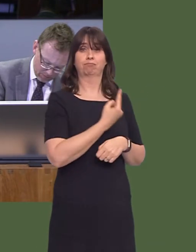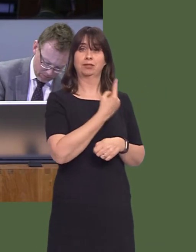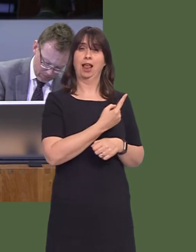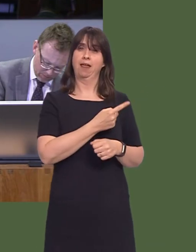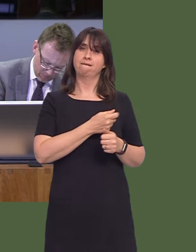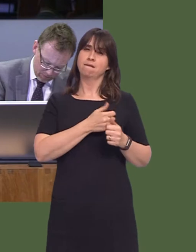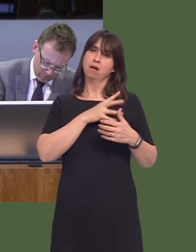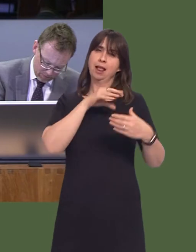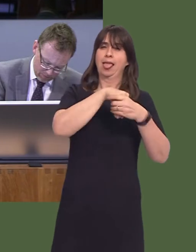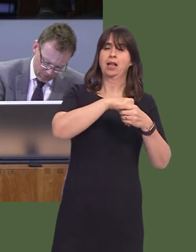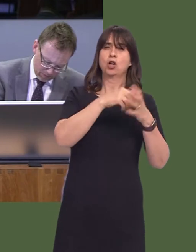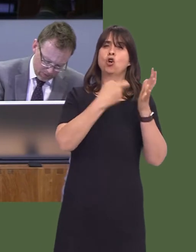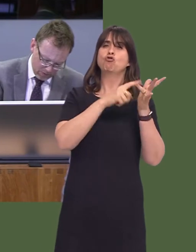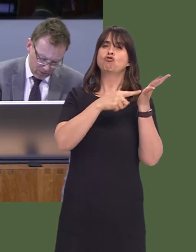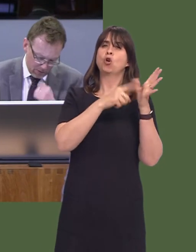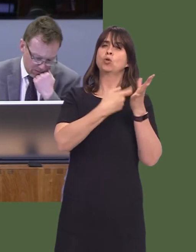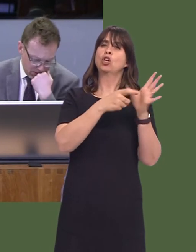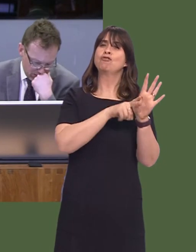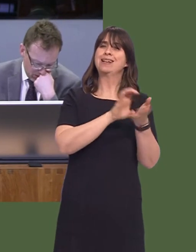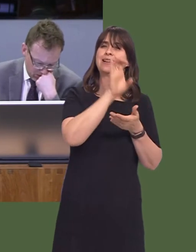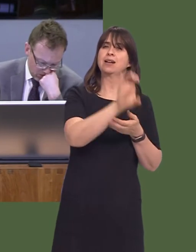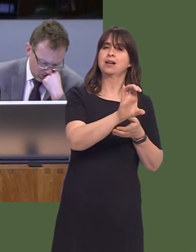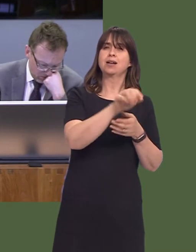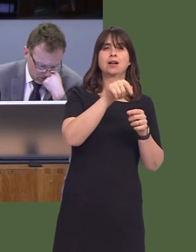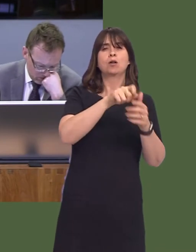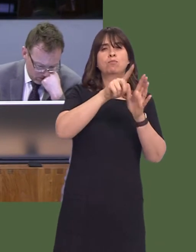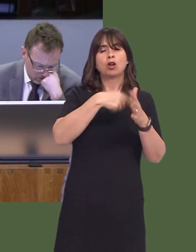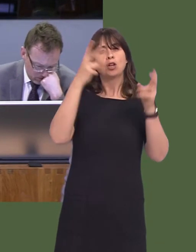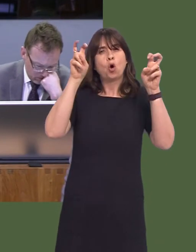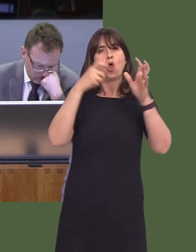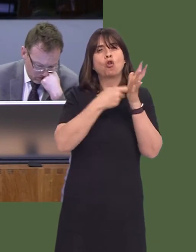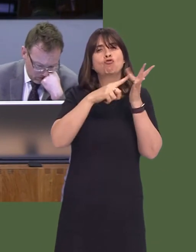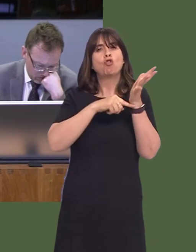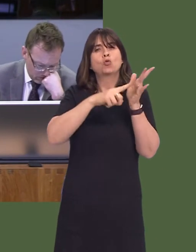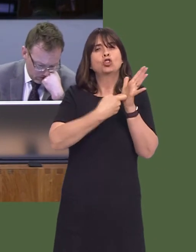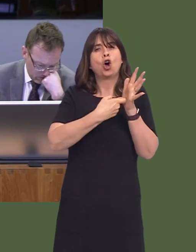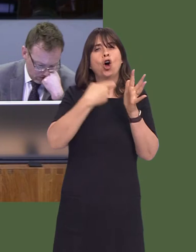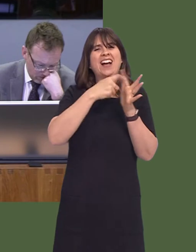RotaKids project. RotaKids spends time with people with dementia, with people suffering